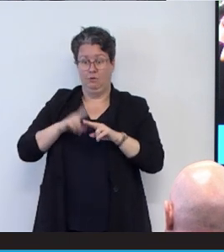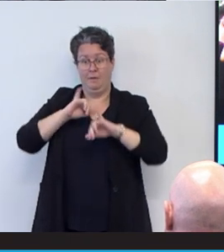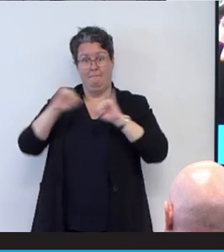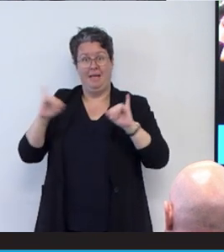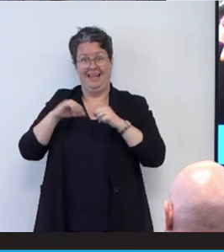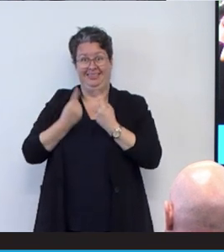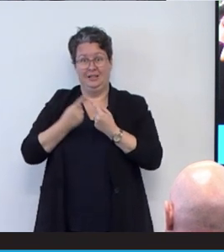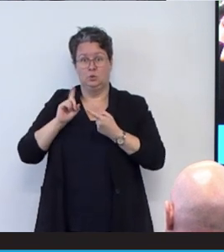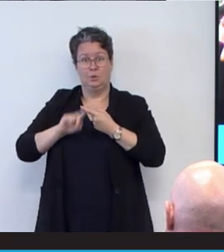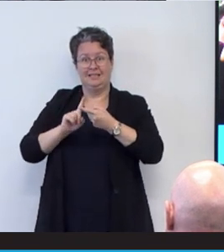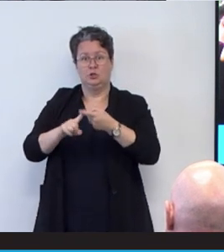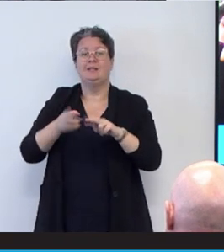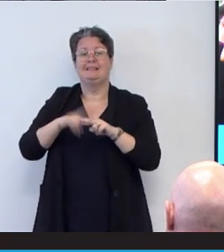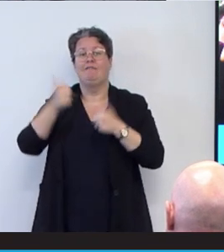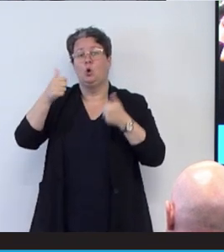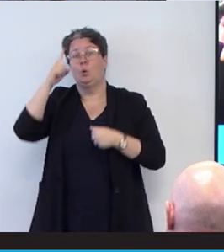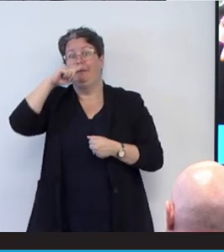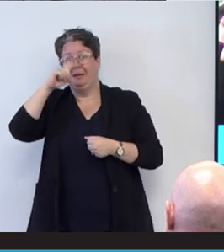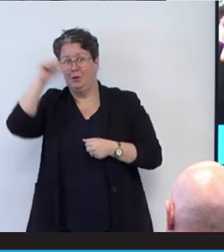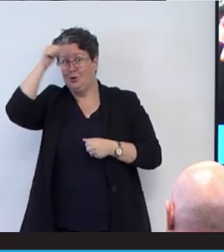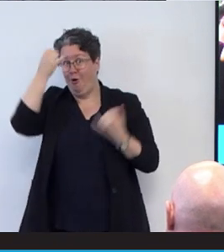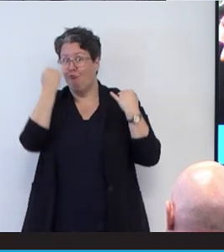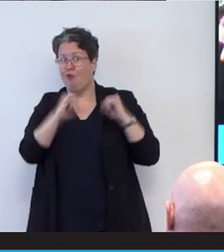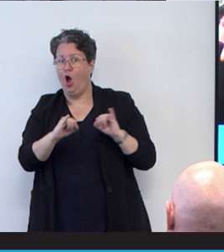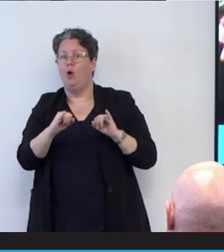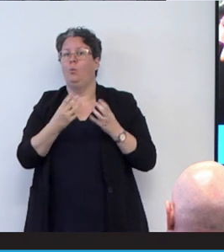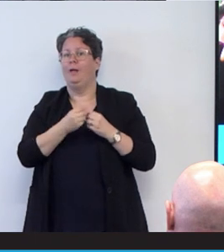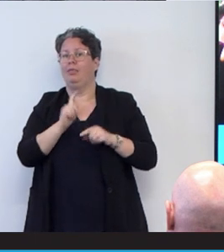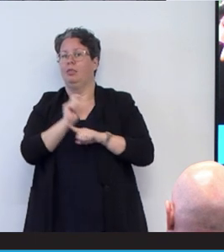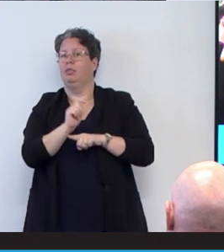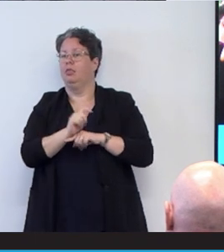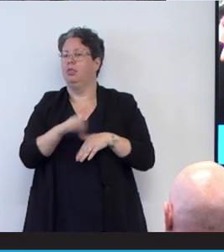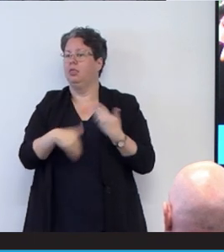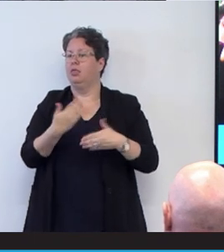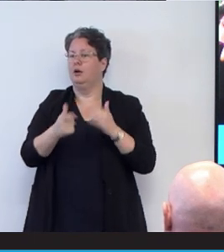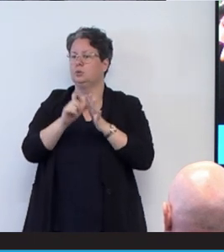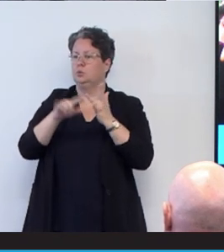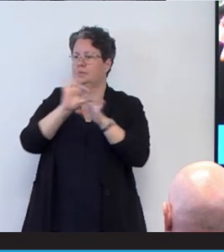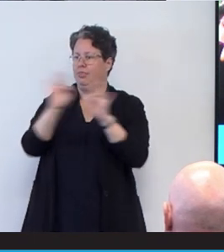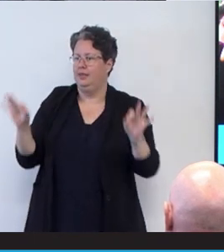good people to do nothing. And I know that all of you are good people, and I encourage you to